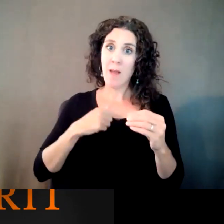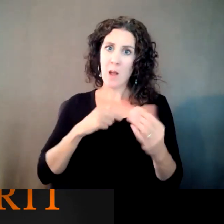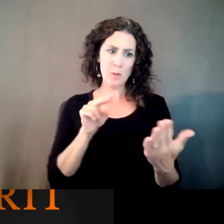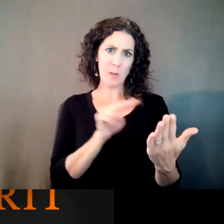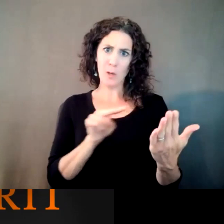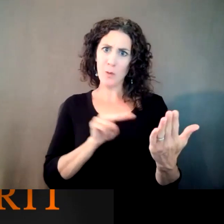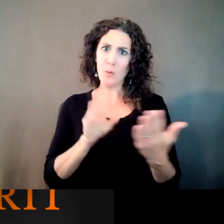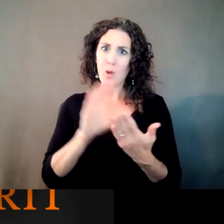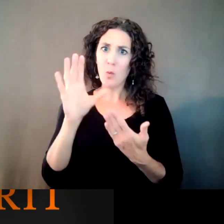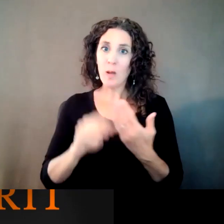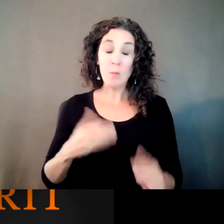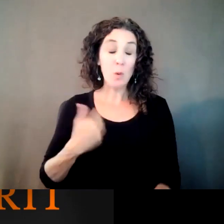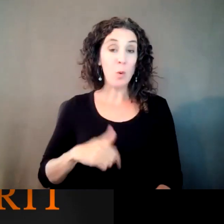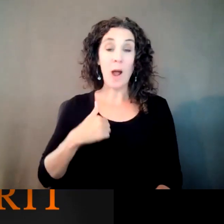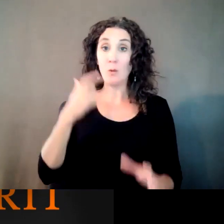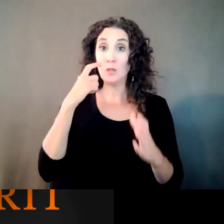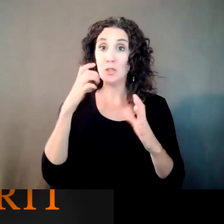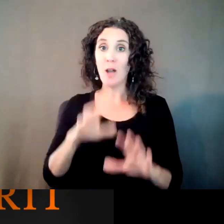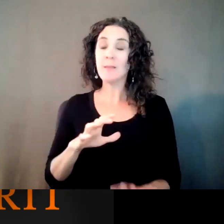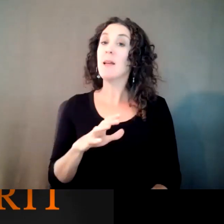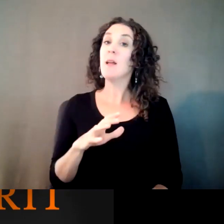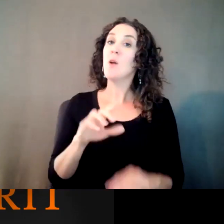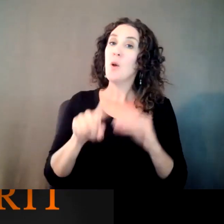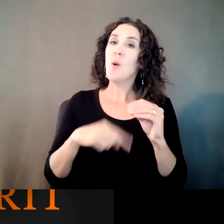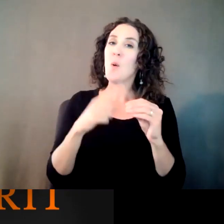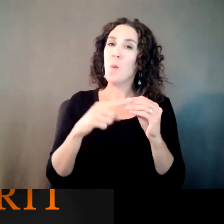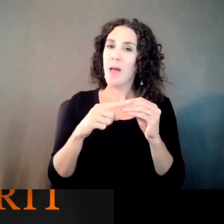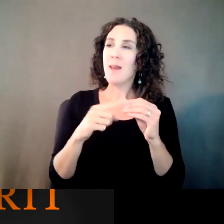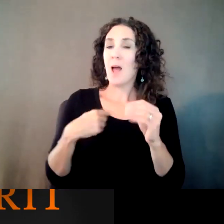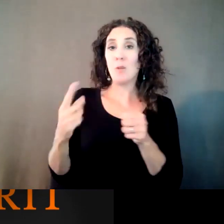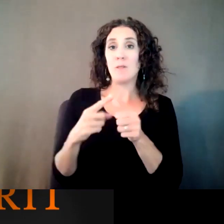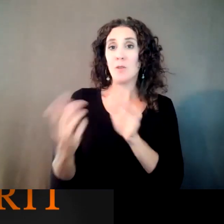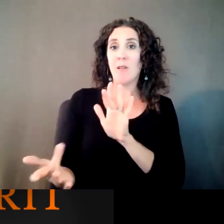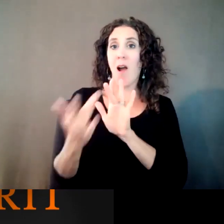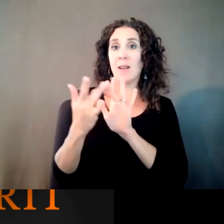out to on LinkedIn. Again as I said at the beginning, the fact that RIT is somehow we